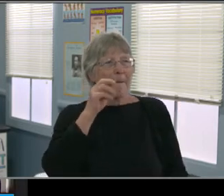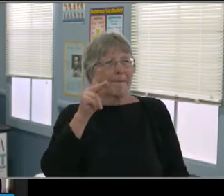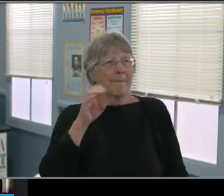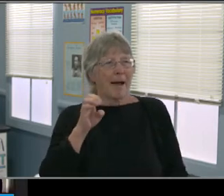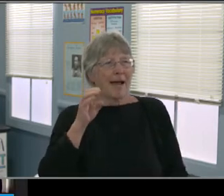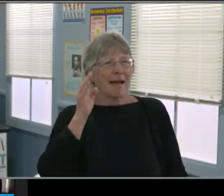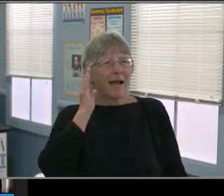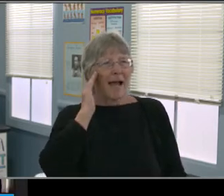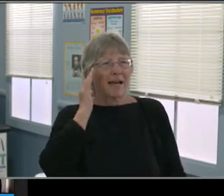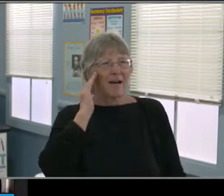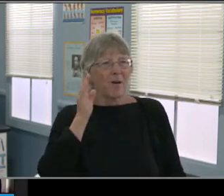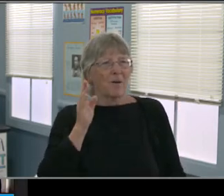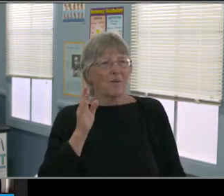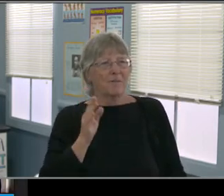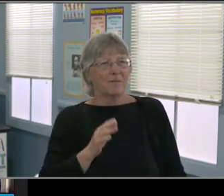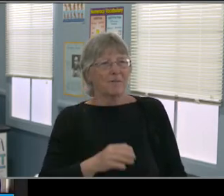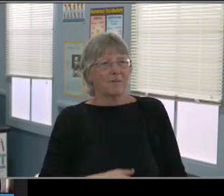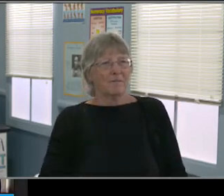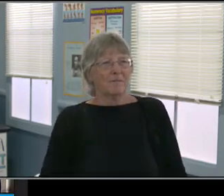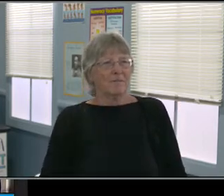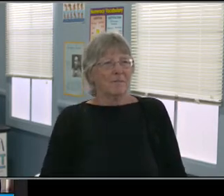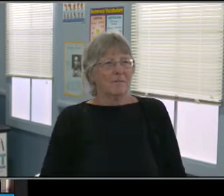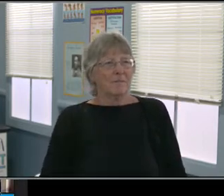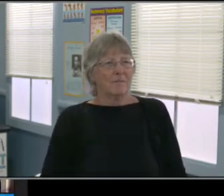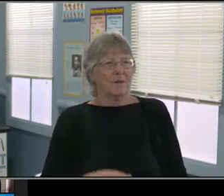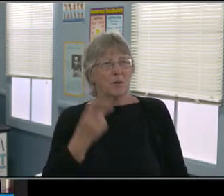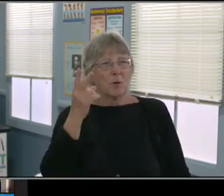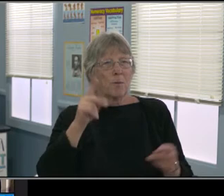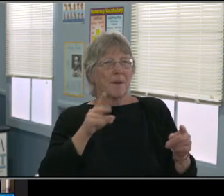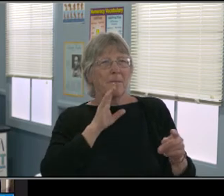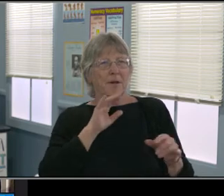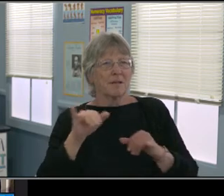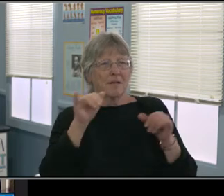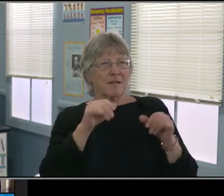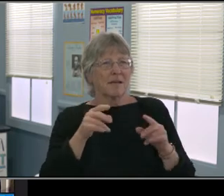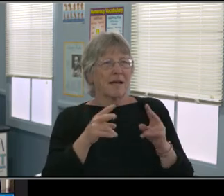how his partner didn't do things correctly within the video game and they lost.